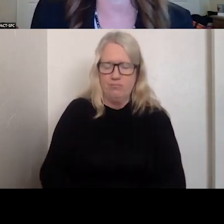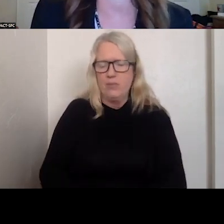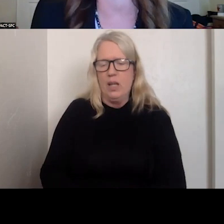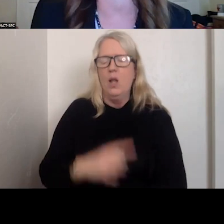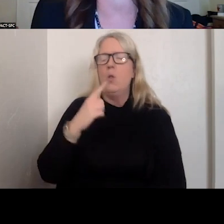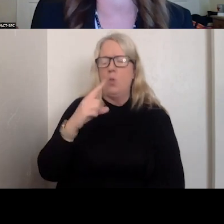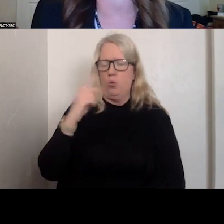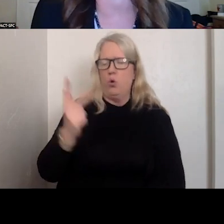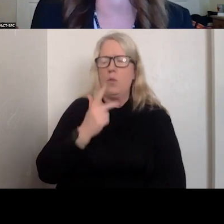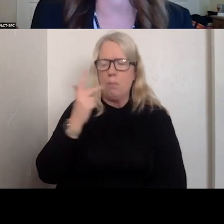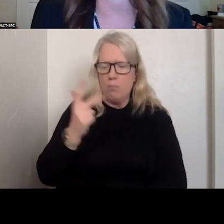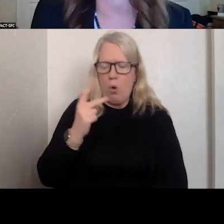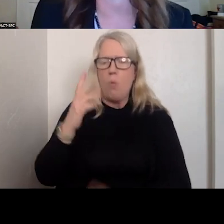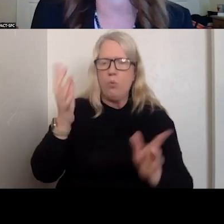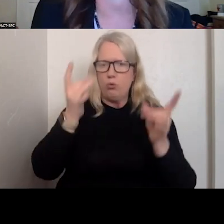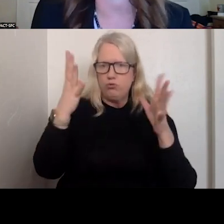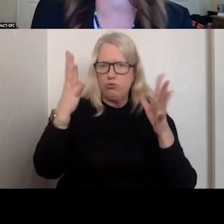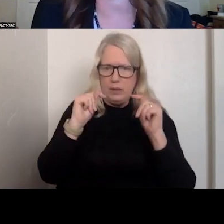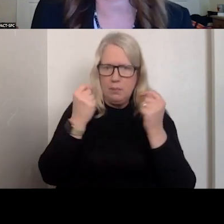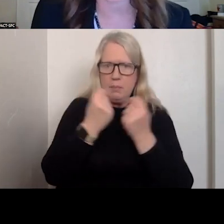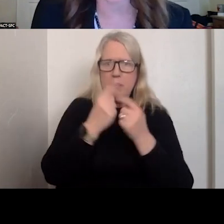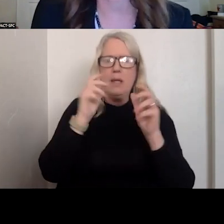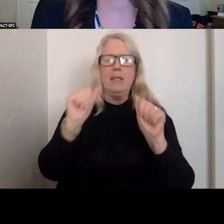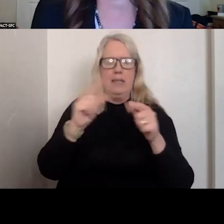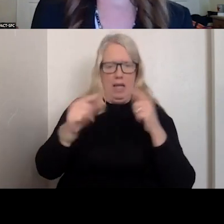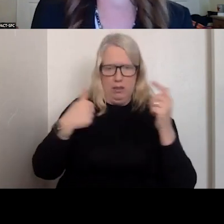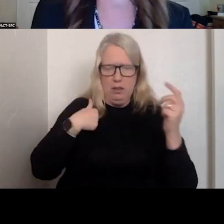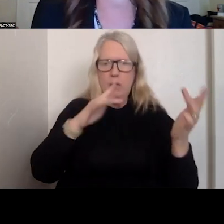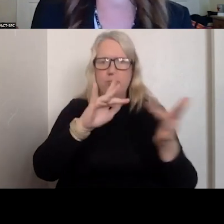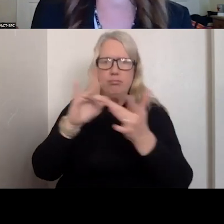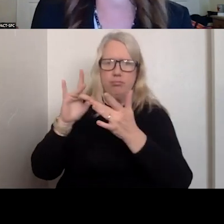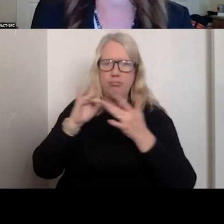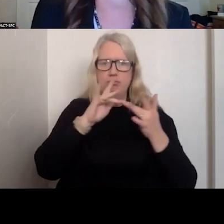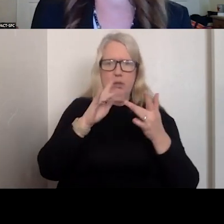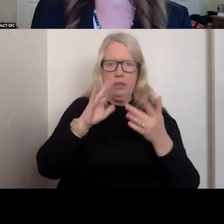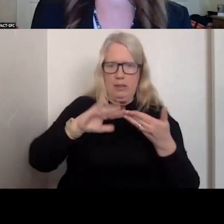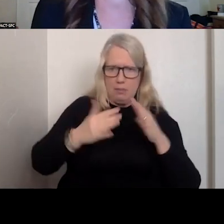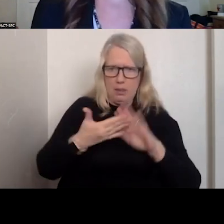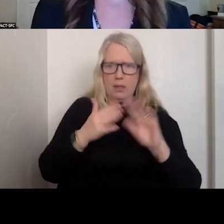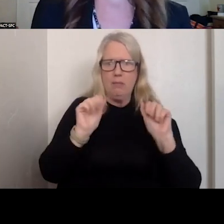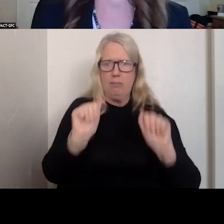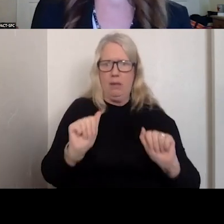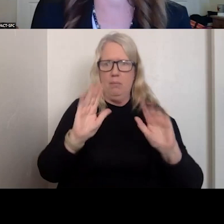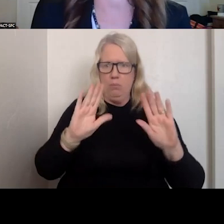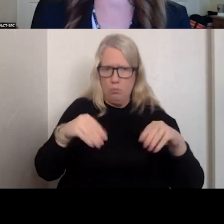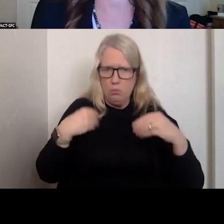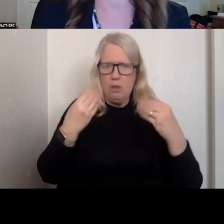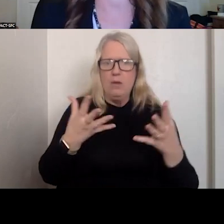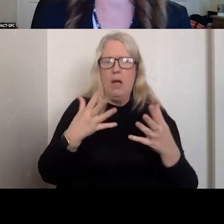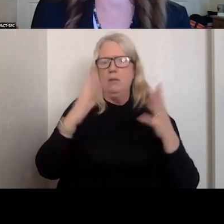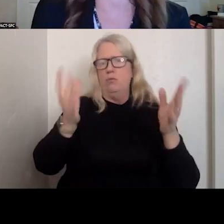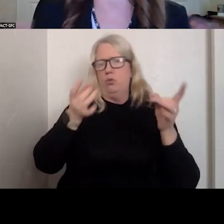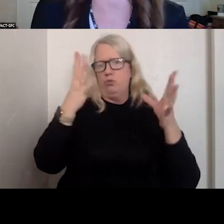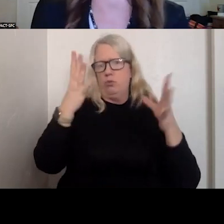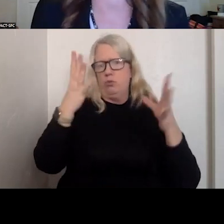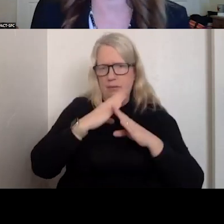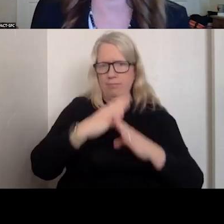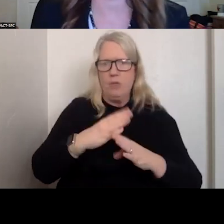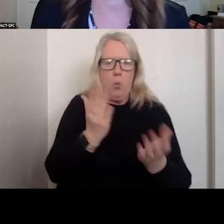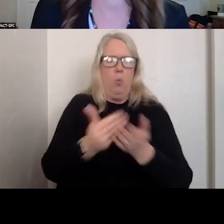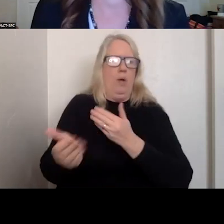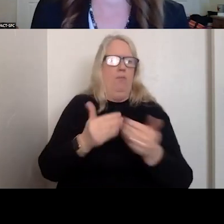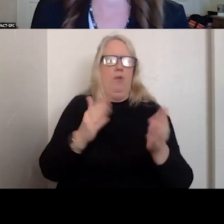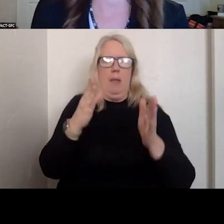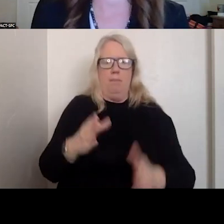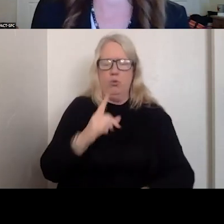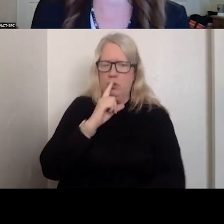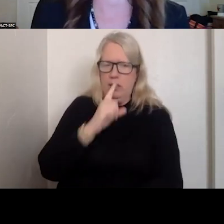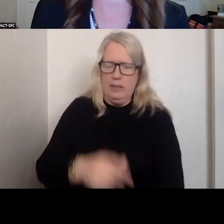TEAMS WHO CAN PROVIDE CRISIS INTERVENTION SERVICES WHERE THE PERSON IS. DOES NOT MATTER.